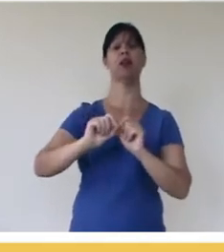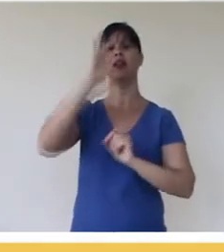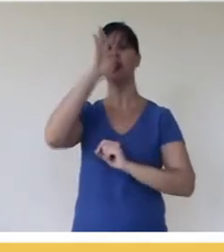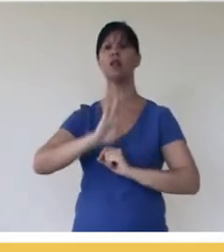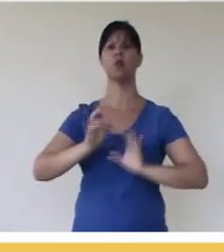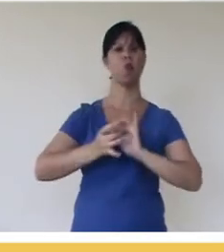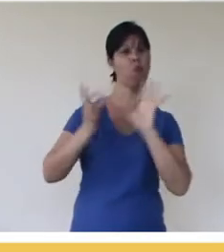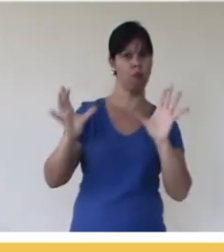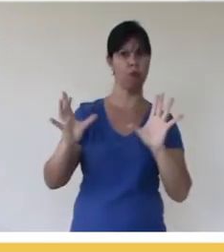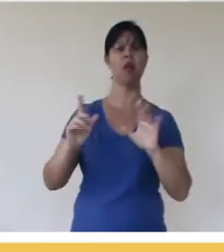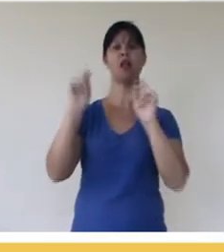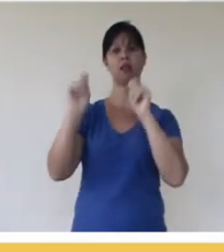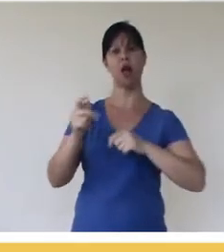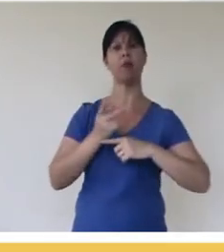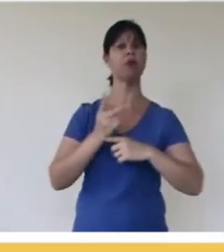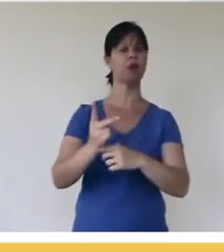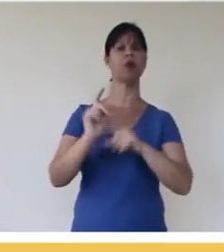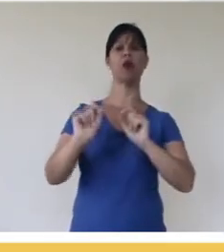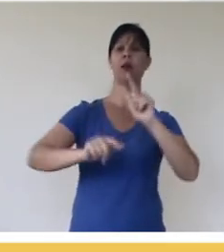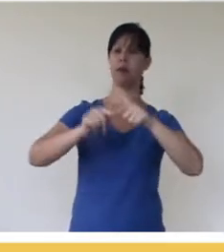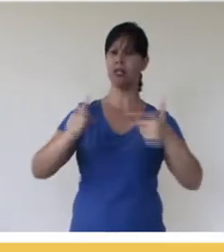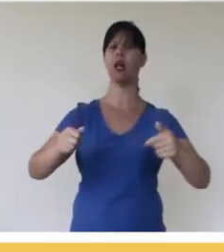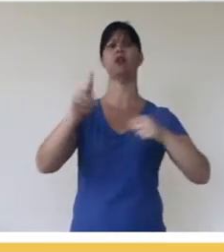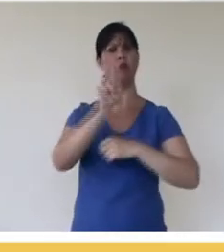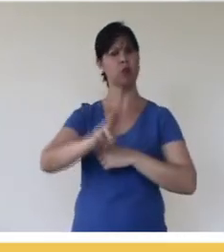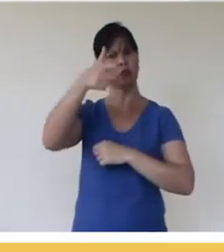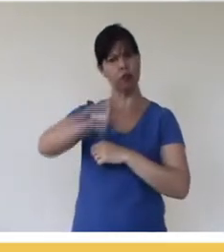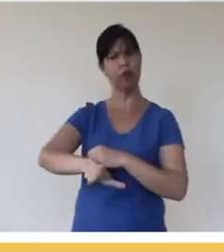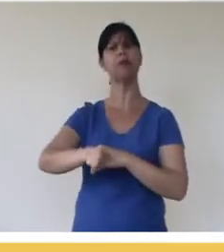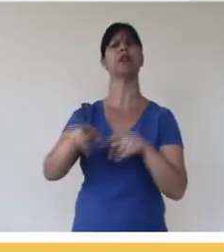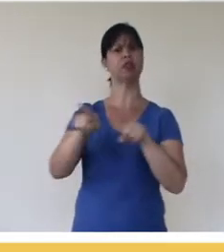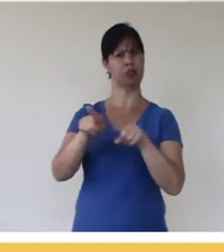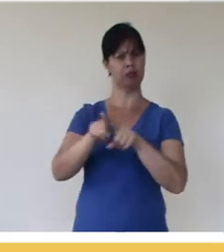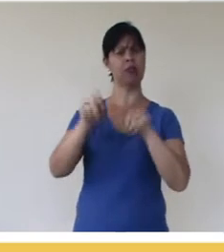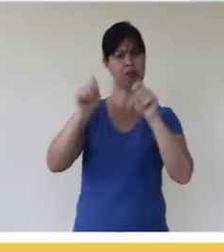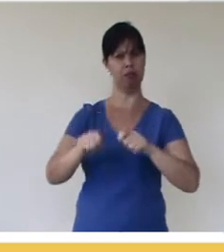There you can search for material that you can reuse or for commercial use, for example.